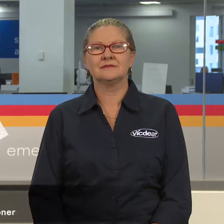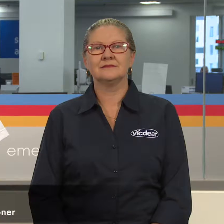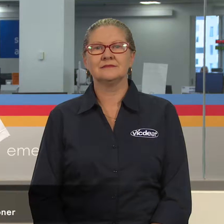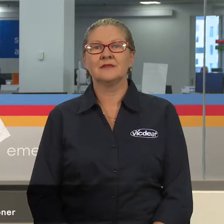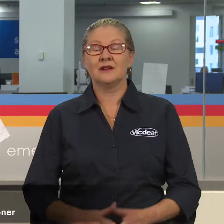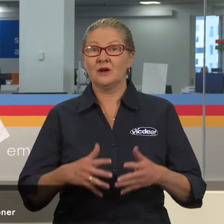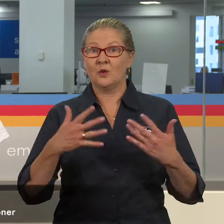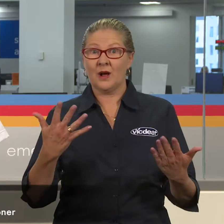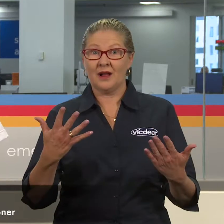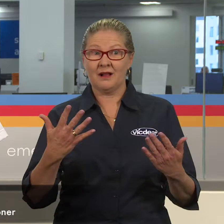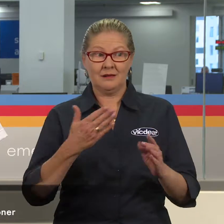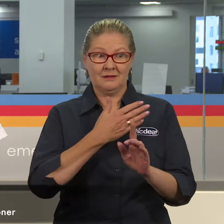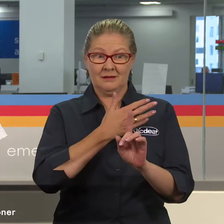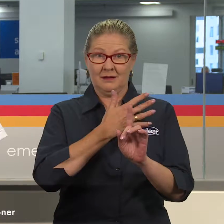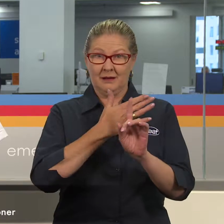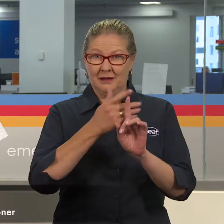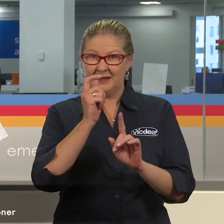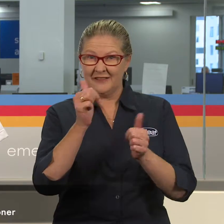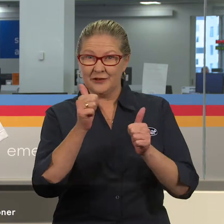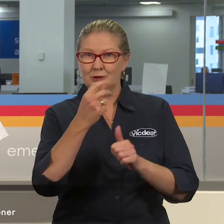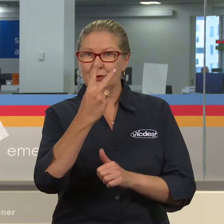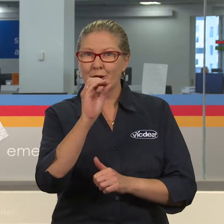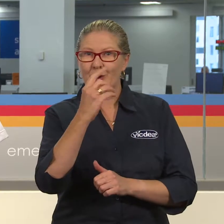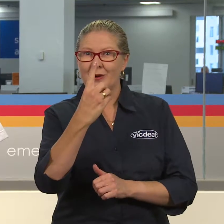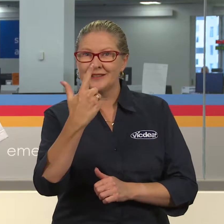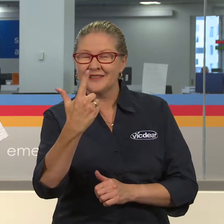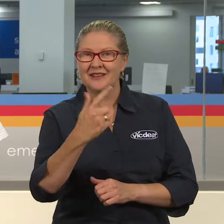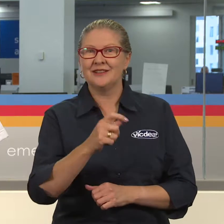Well we’ve made it to the end of 2017 and we’re about to welcome in 2018.